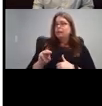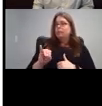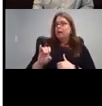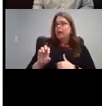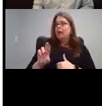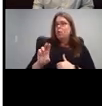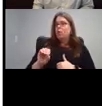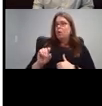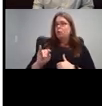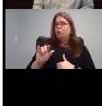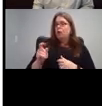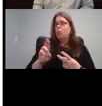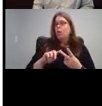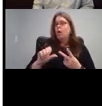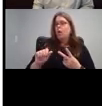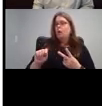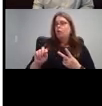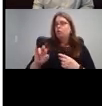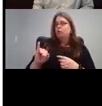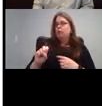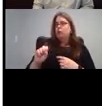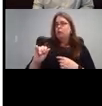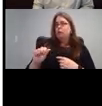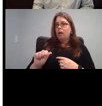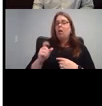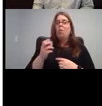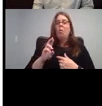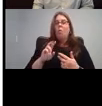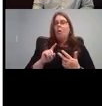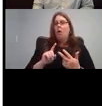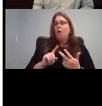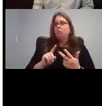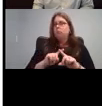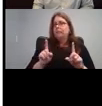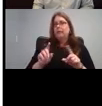or a different cranial facial difference,